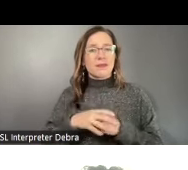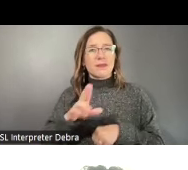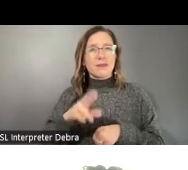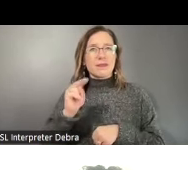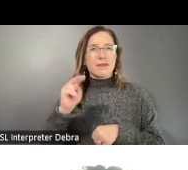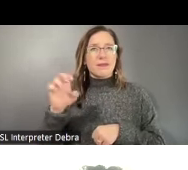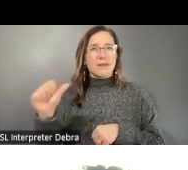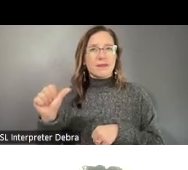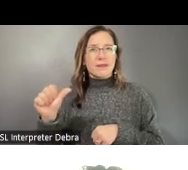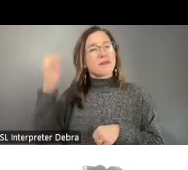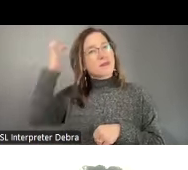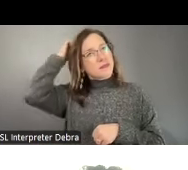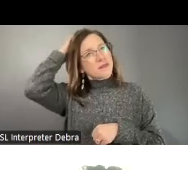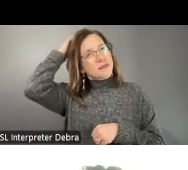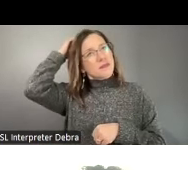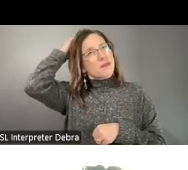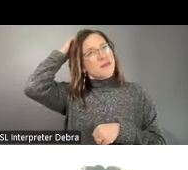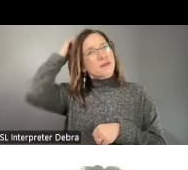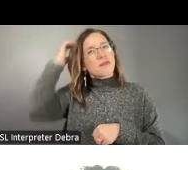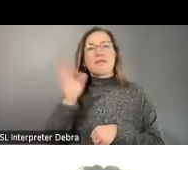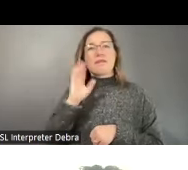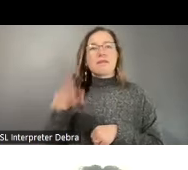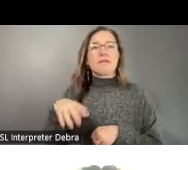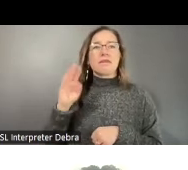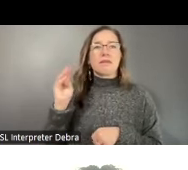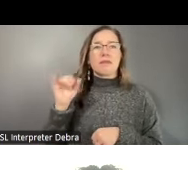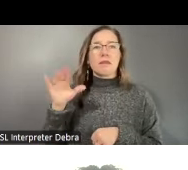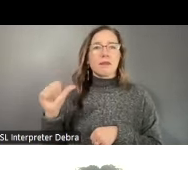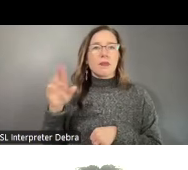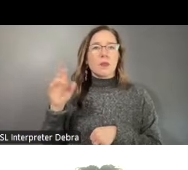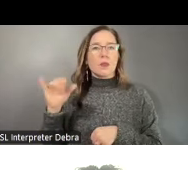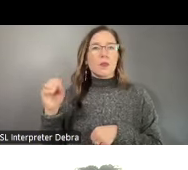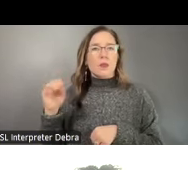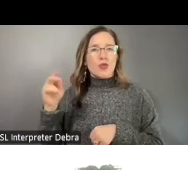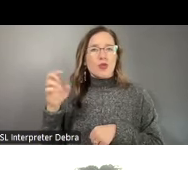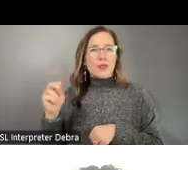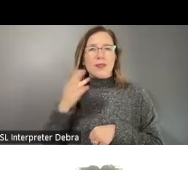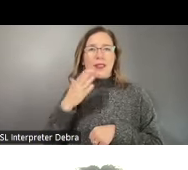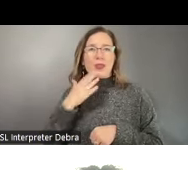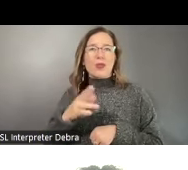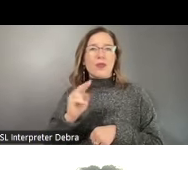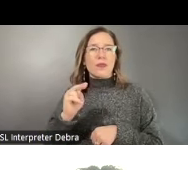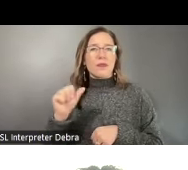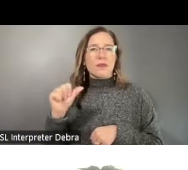for the Arts Chair, Dr. Maria Rosario Jackson, to the National Endowment for the Arts Council,